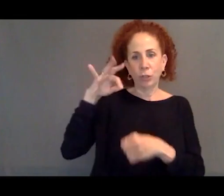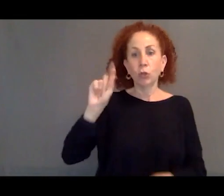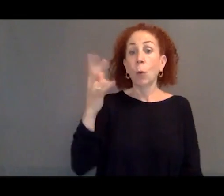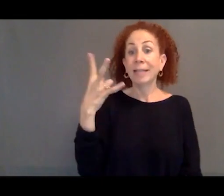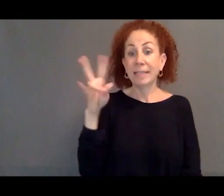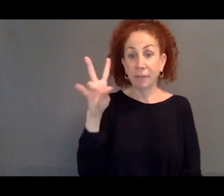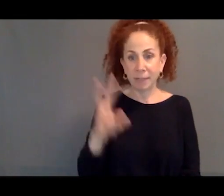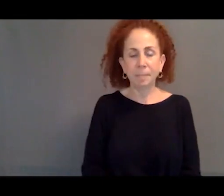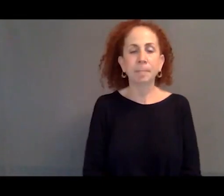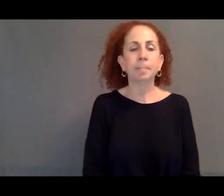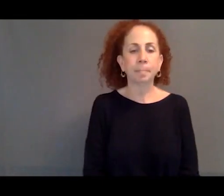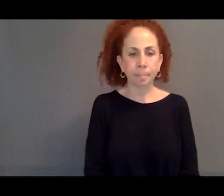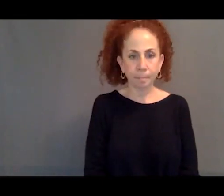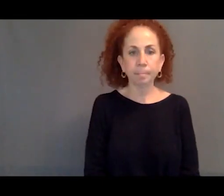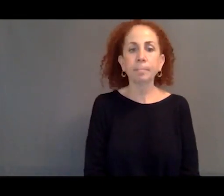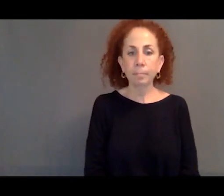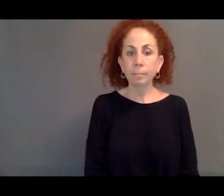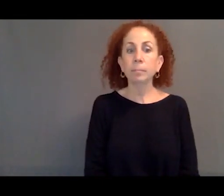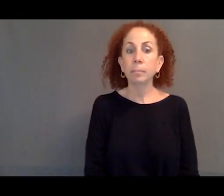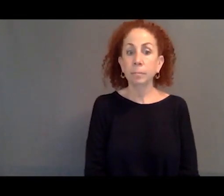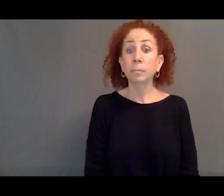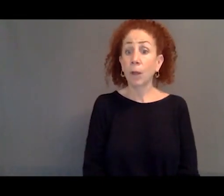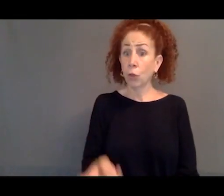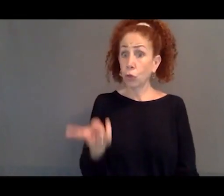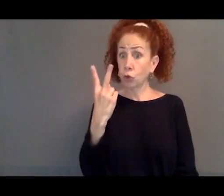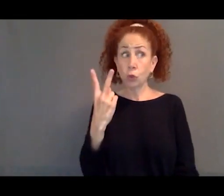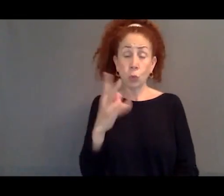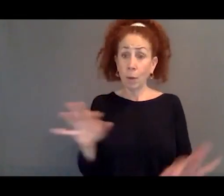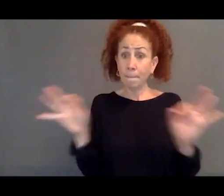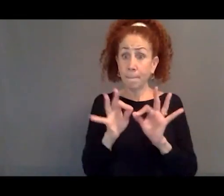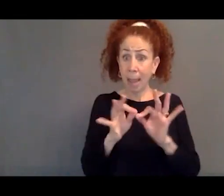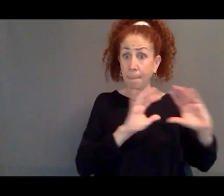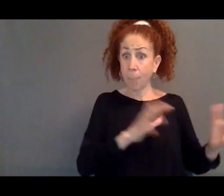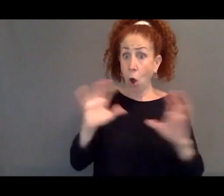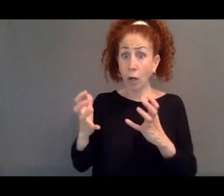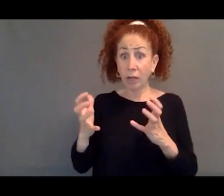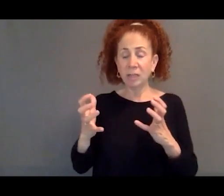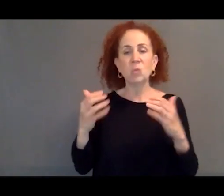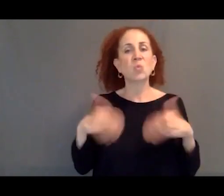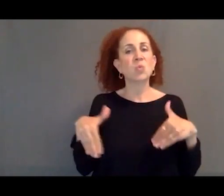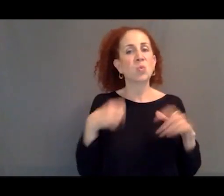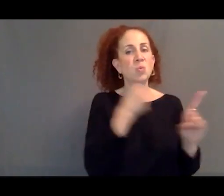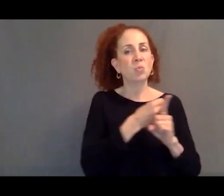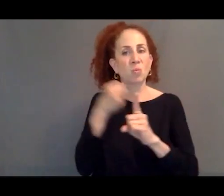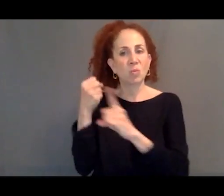And the two main parties lose quite badly. I mean, they don't lose completely,